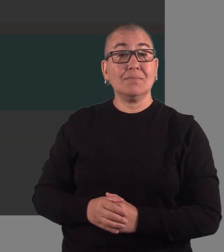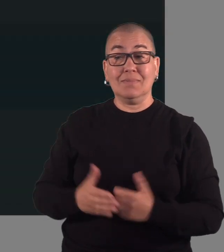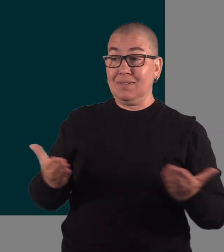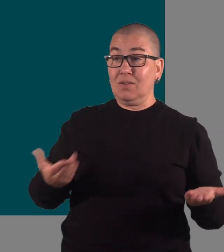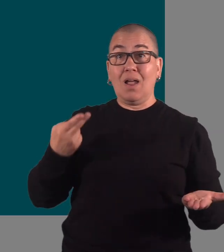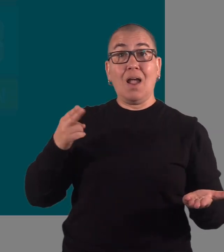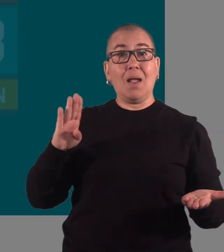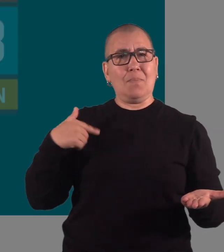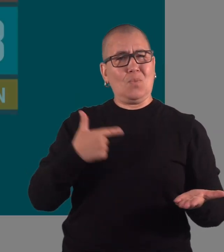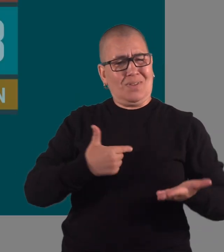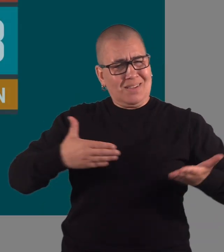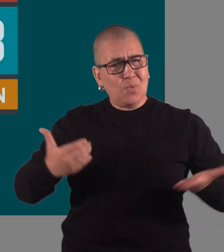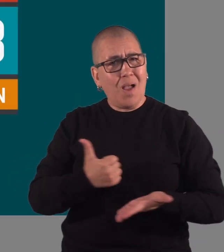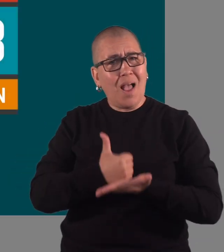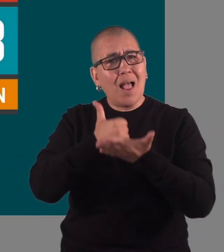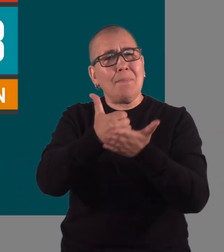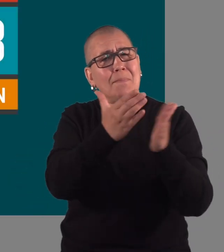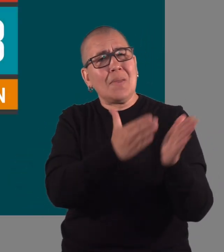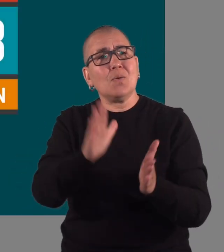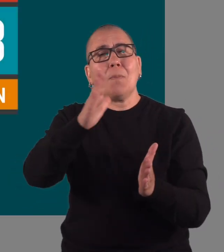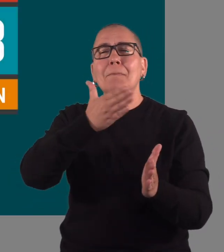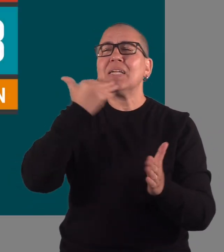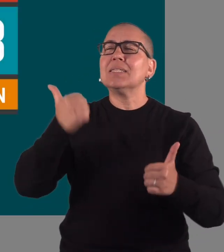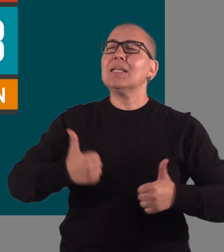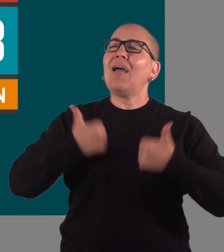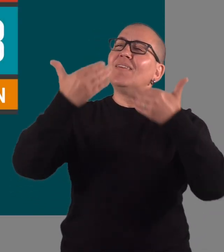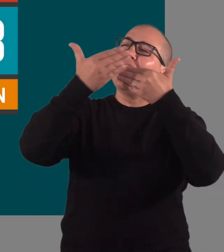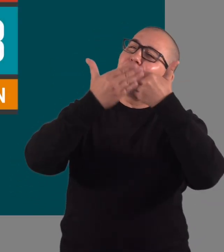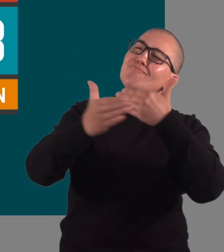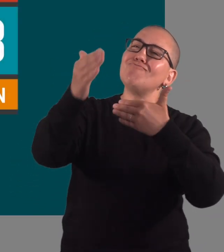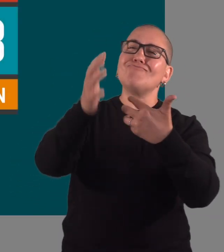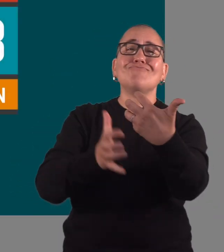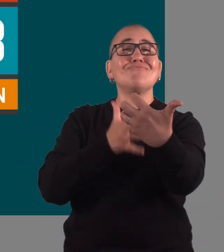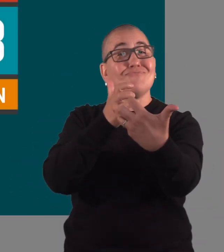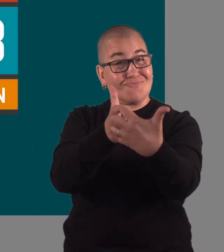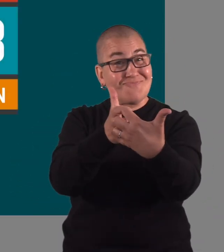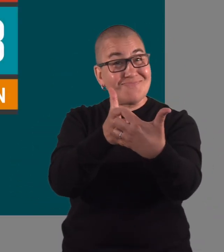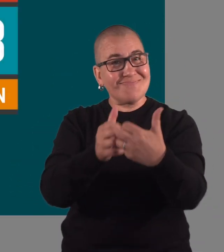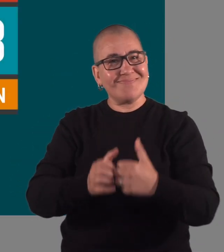At the Hub, we're here to help you plan your best life your way.